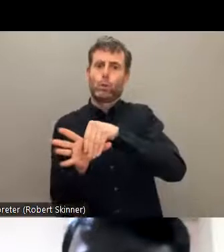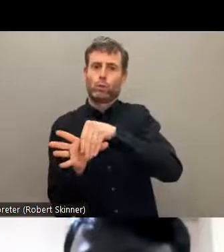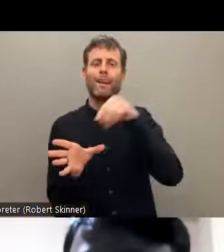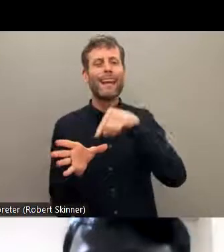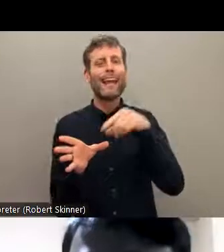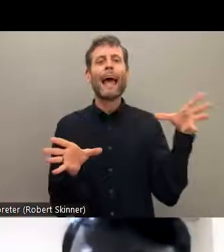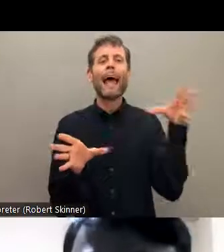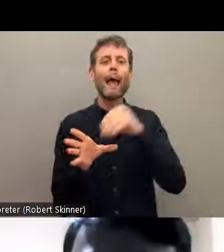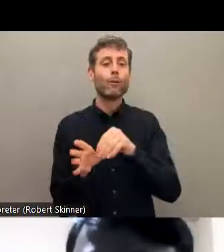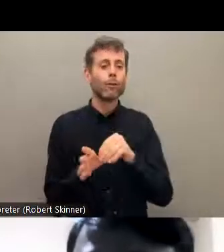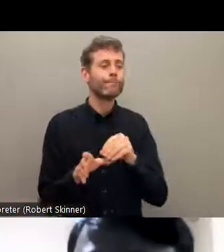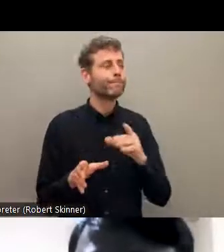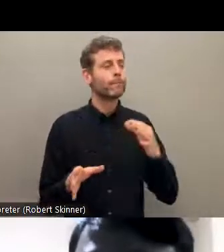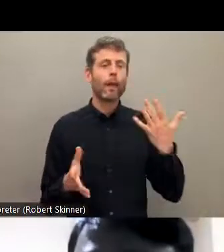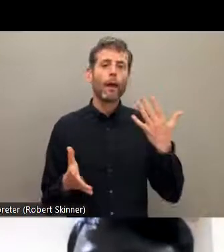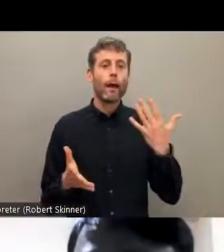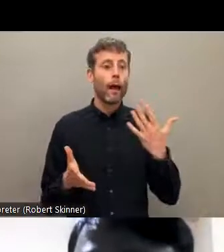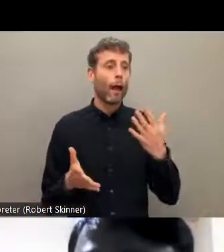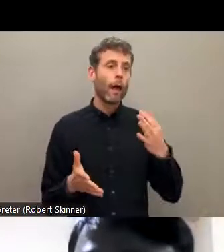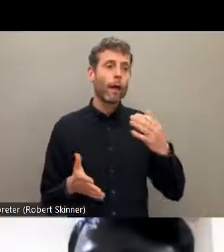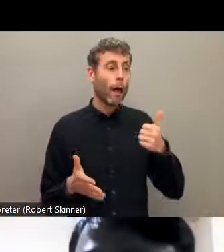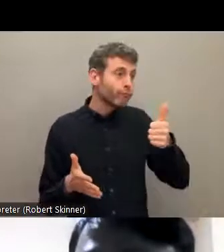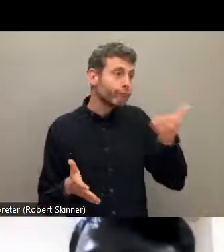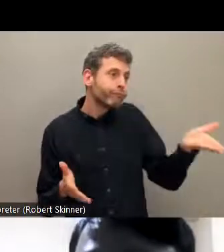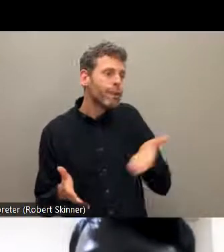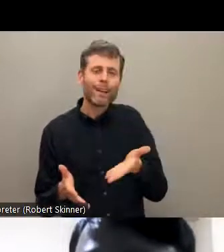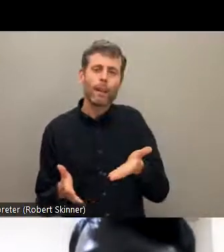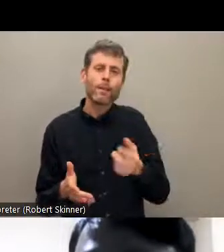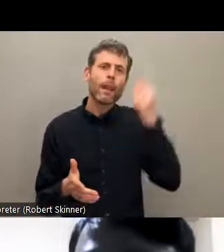a meaningful inclusion or participation so that they are --